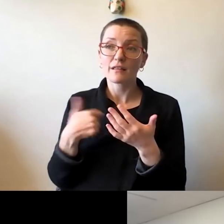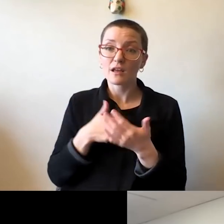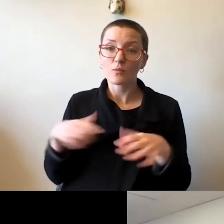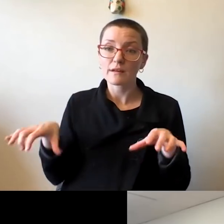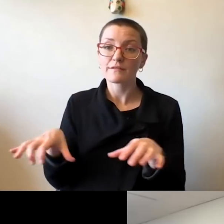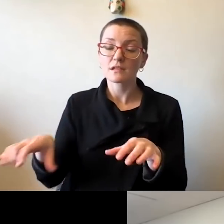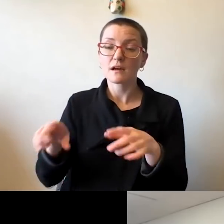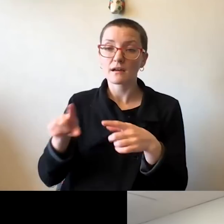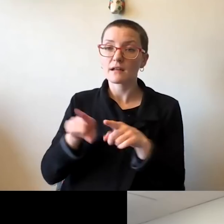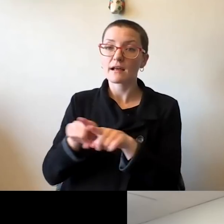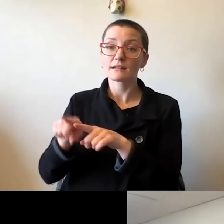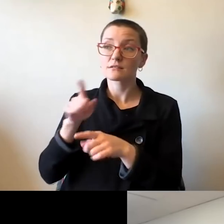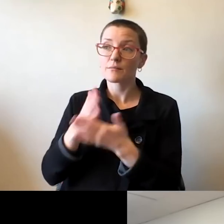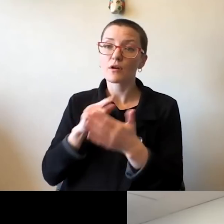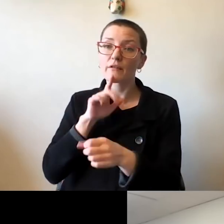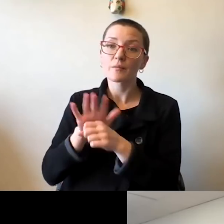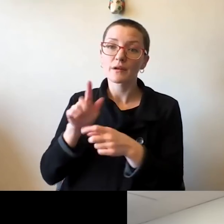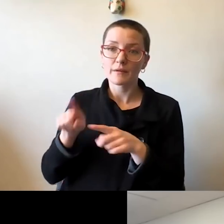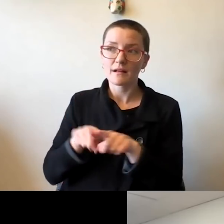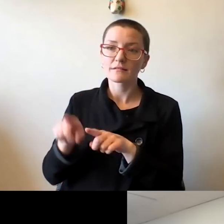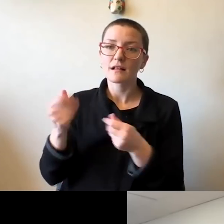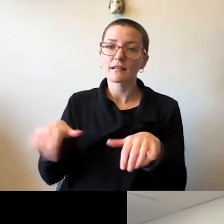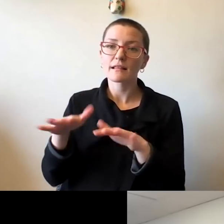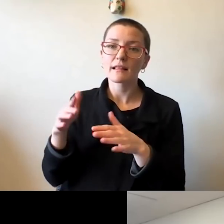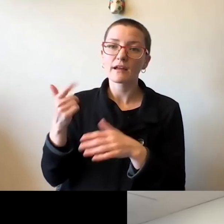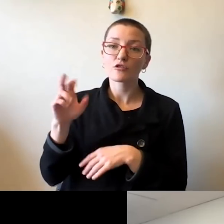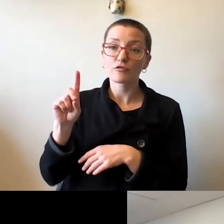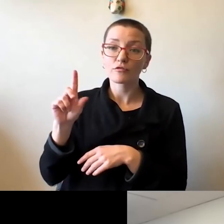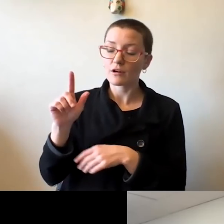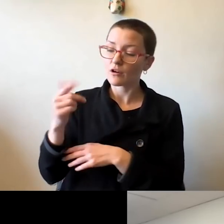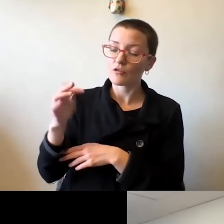as a land grant university, that we find solutions to complex problems.